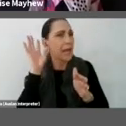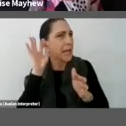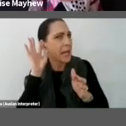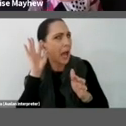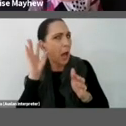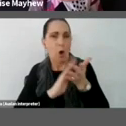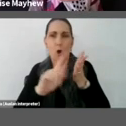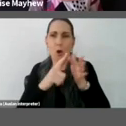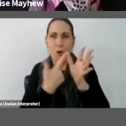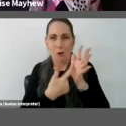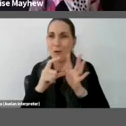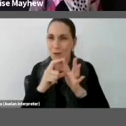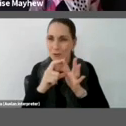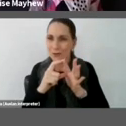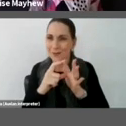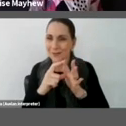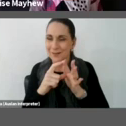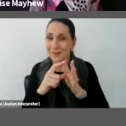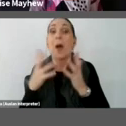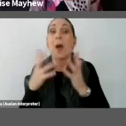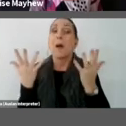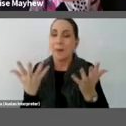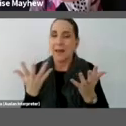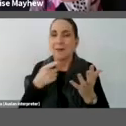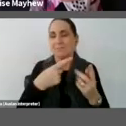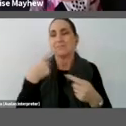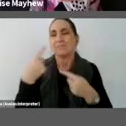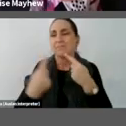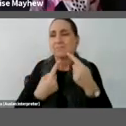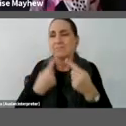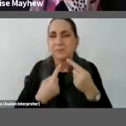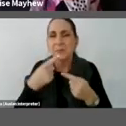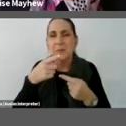Cave describes this work about taking us to a dream state,